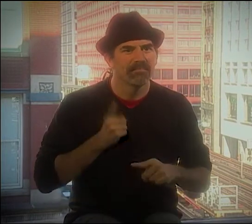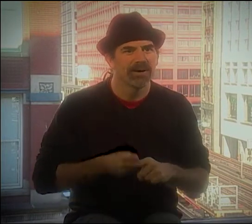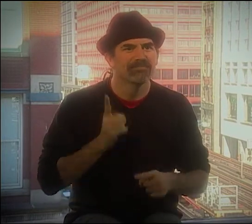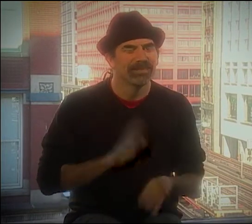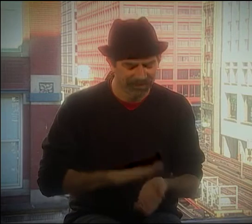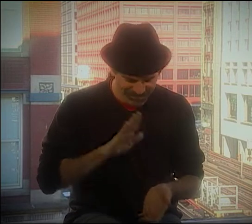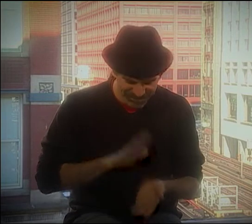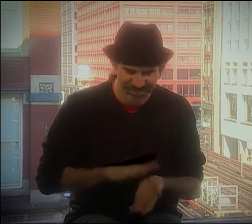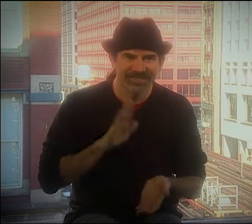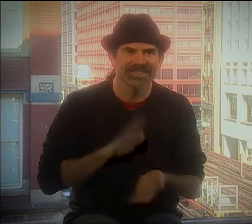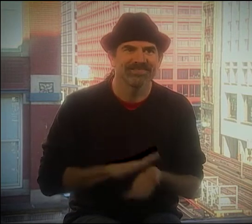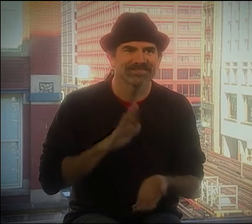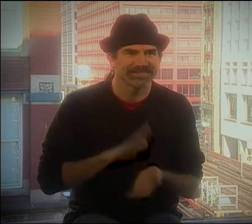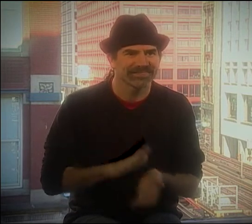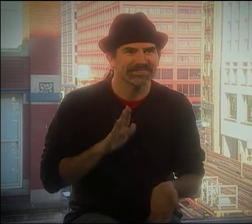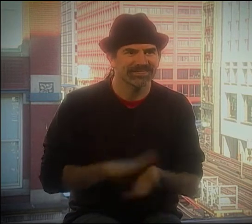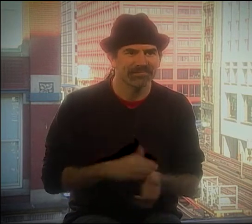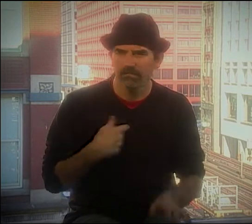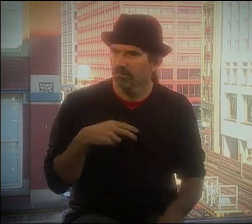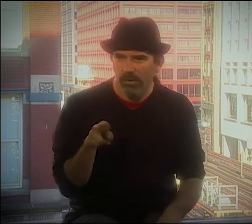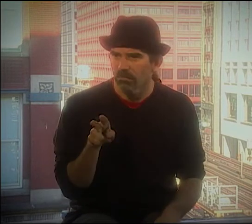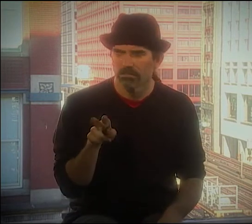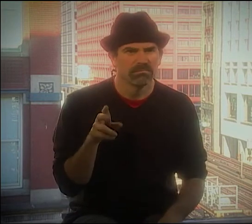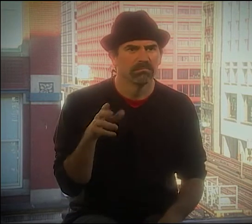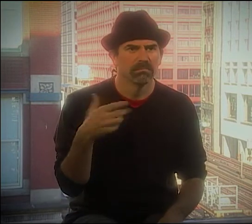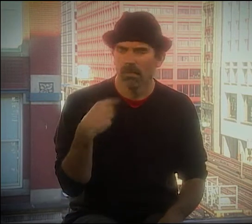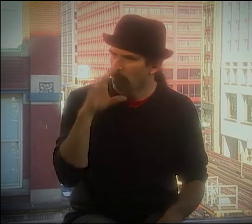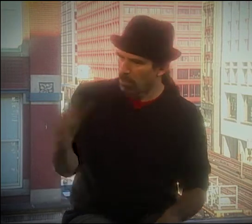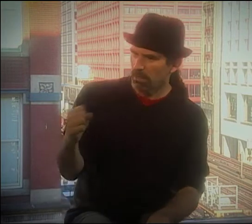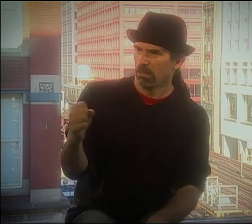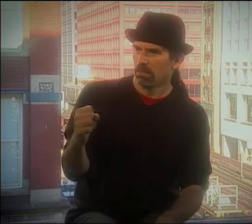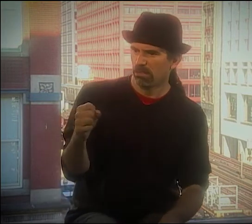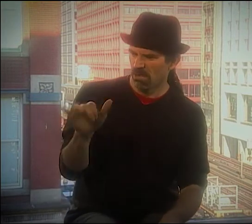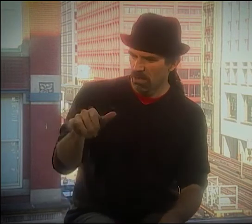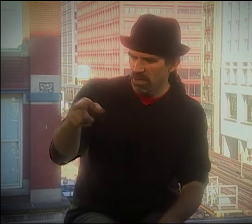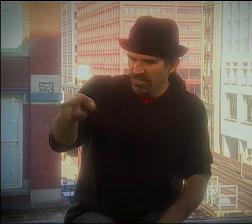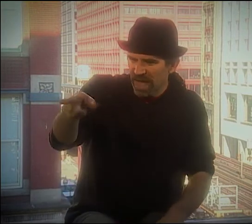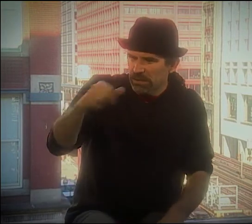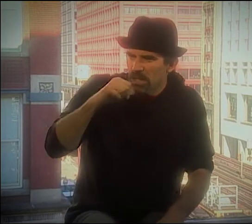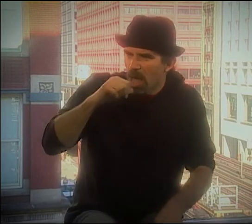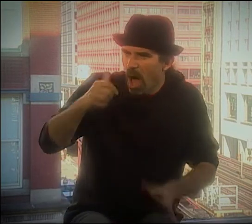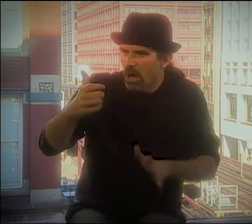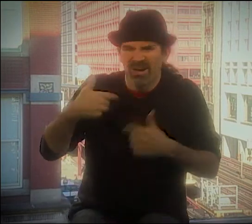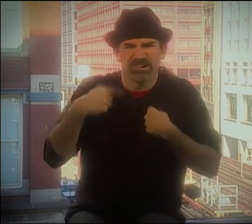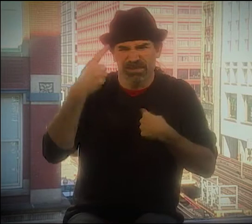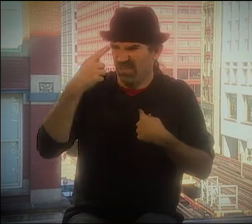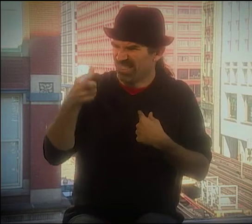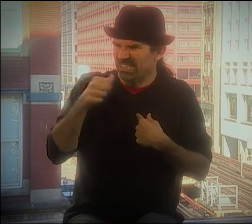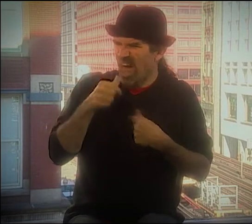BUT YEAH, HE WAS USING THAT AS RHYTHM. AND I WAS FASCINATED.